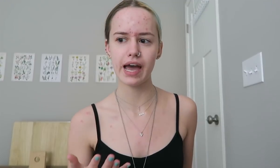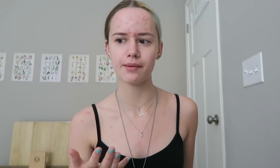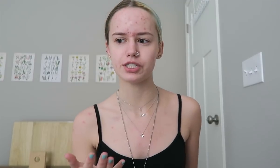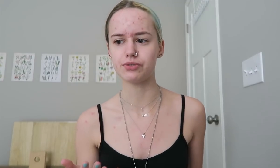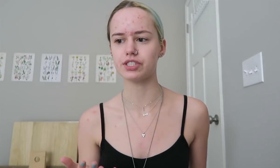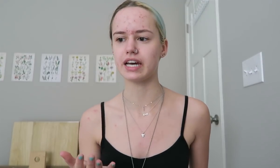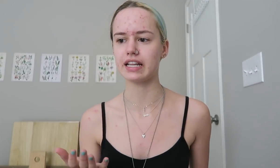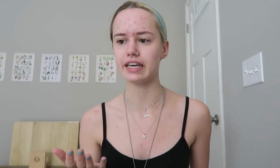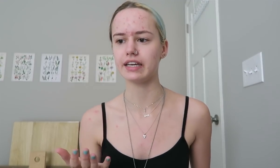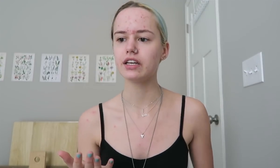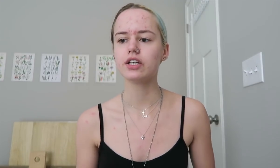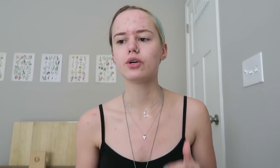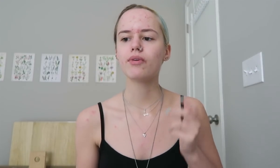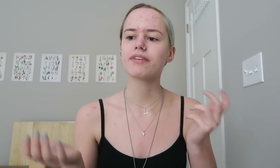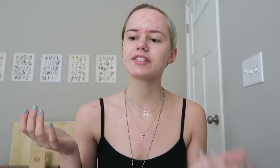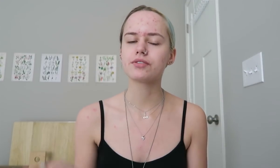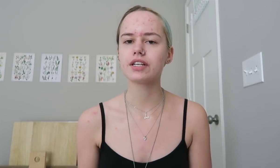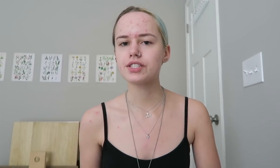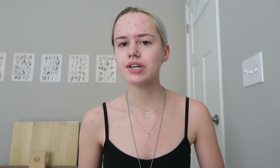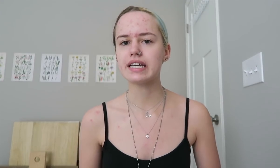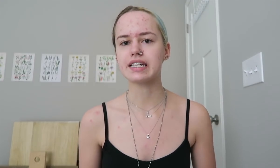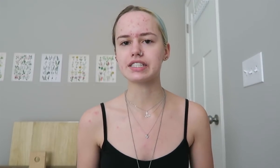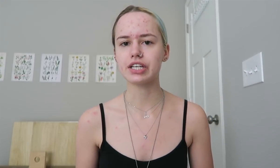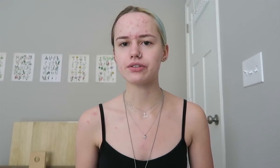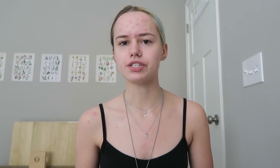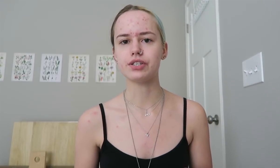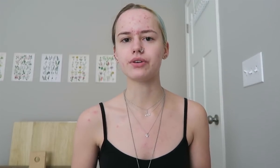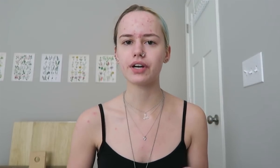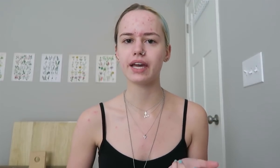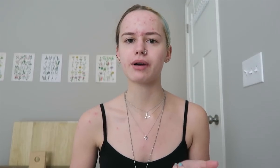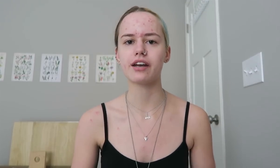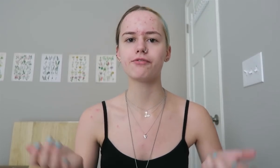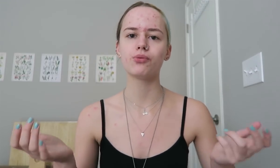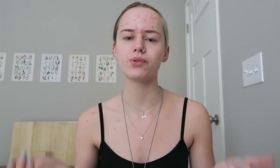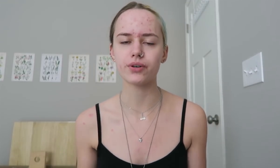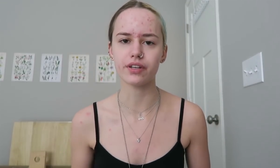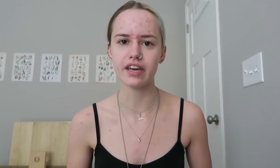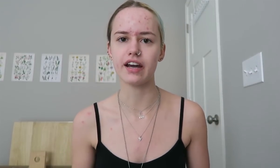She was just kinda like 'what restaurant do you like to go to?' 'Okay what kind of food would you order there?'